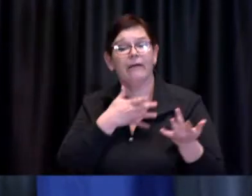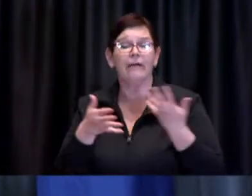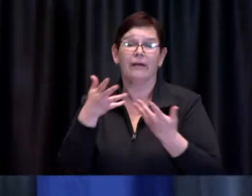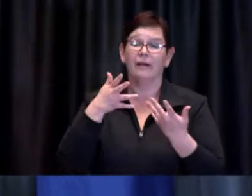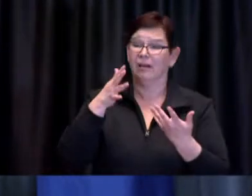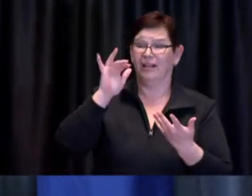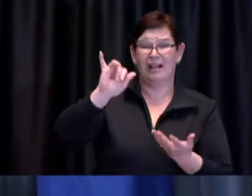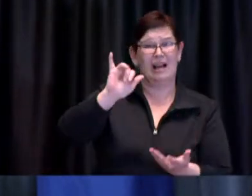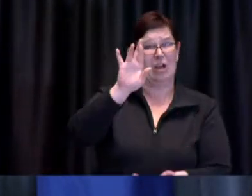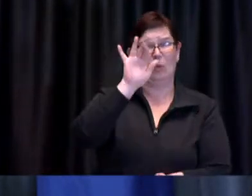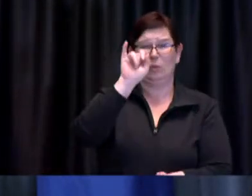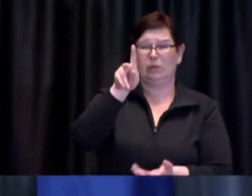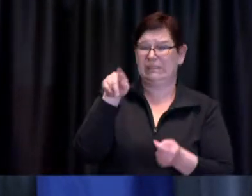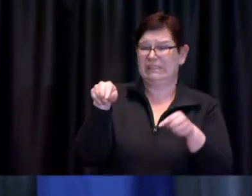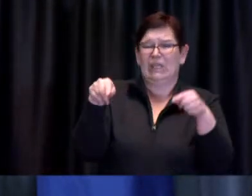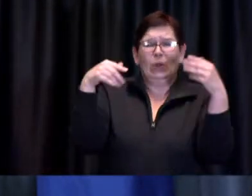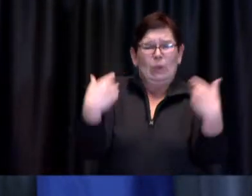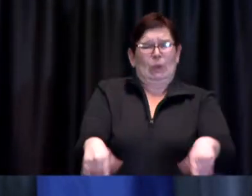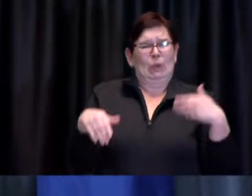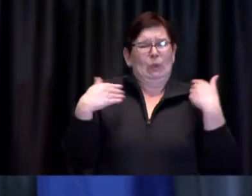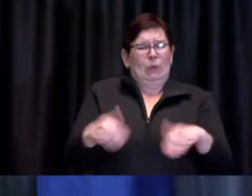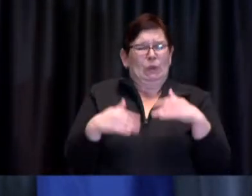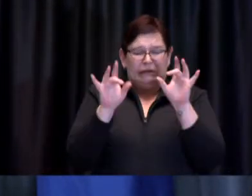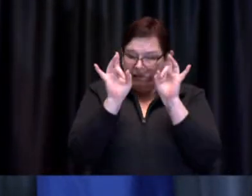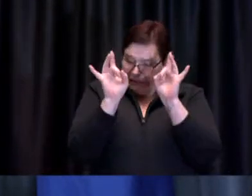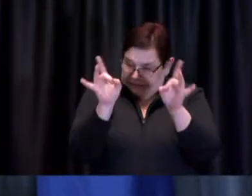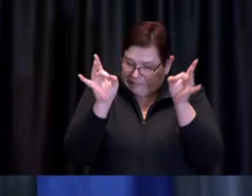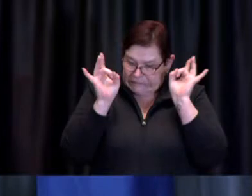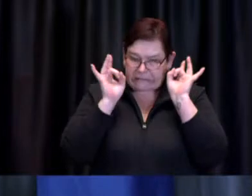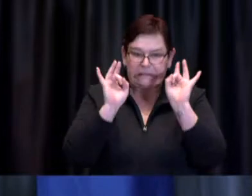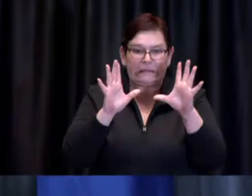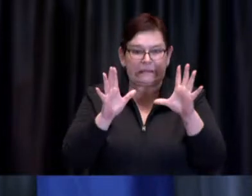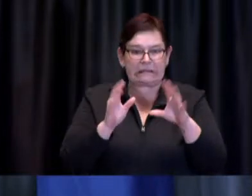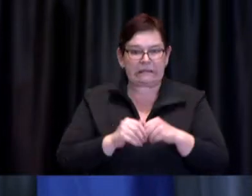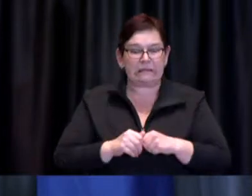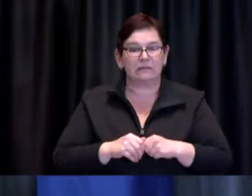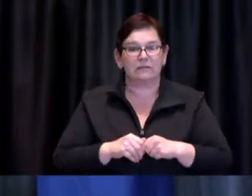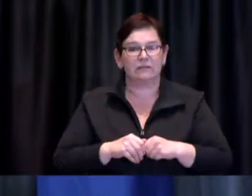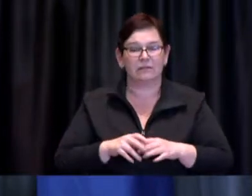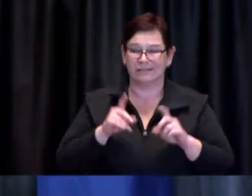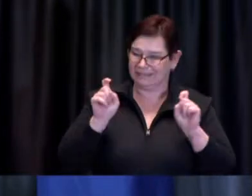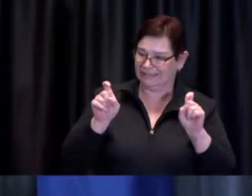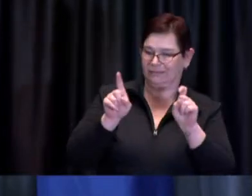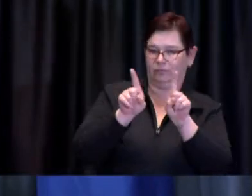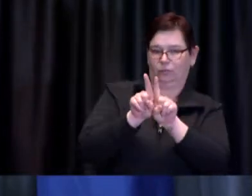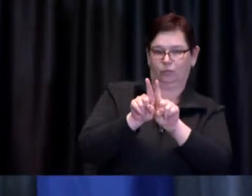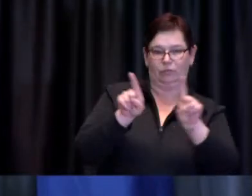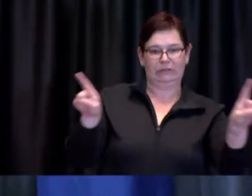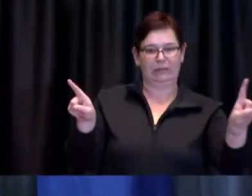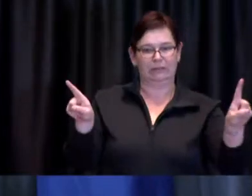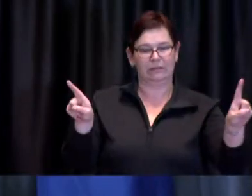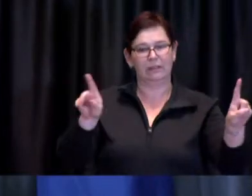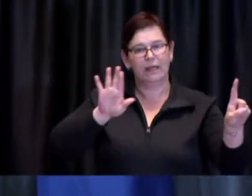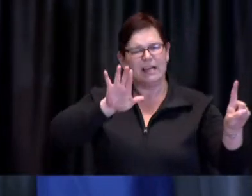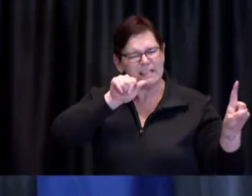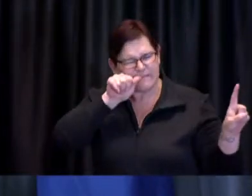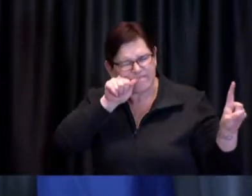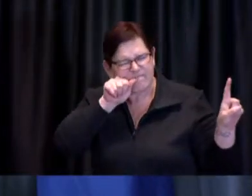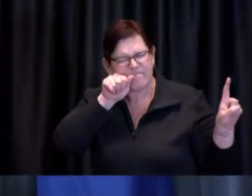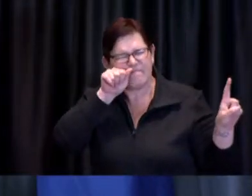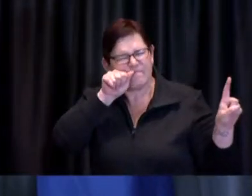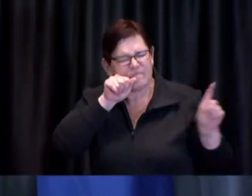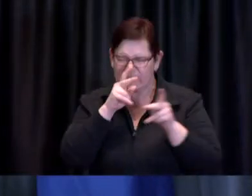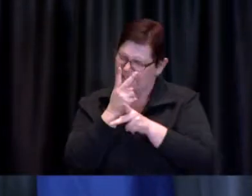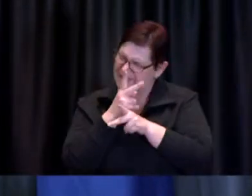If we stay apart, we will, with patience and diligence, reduce risk.